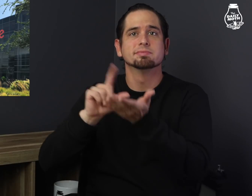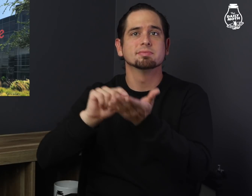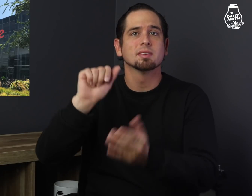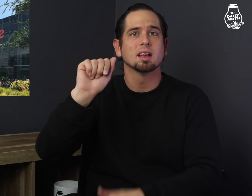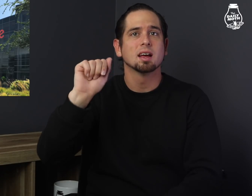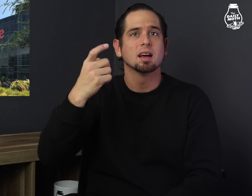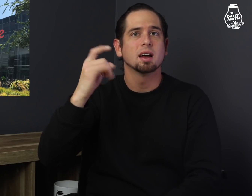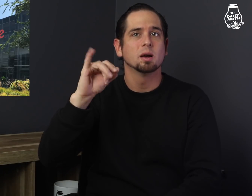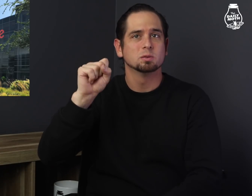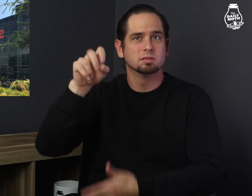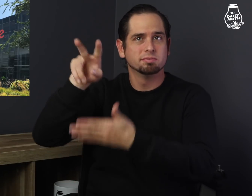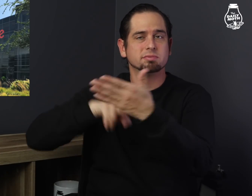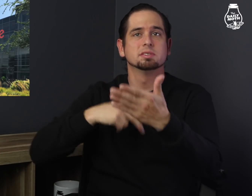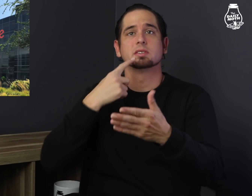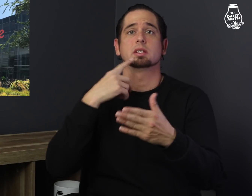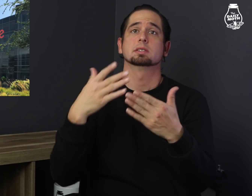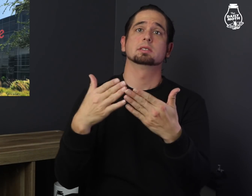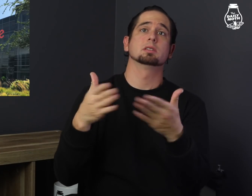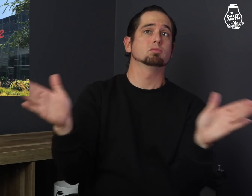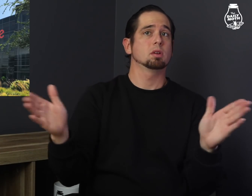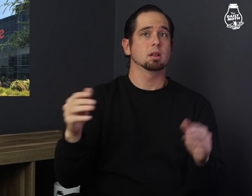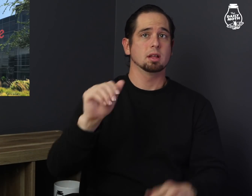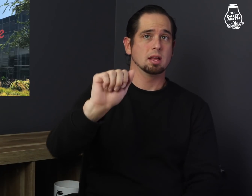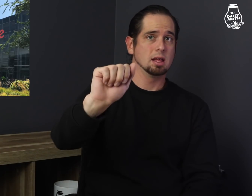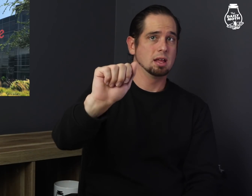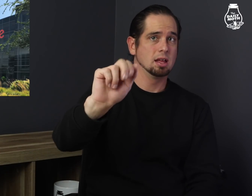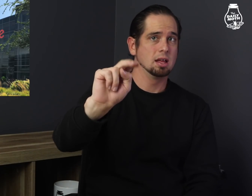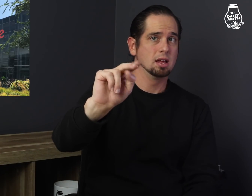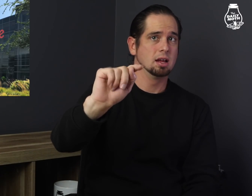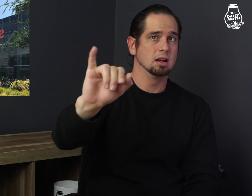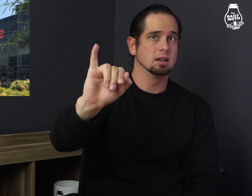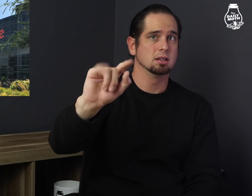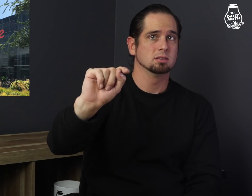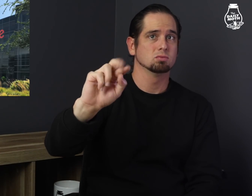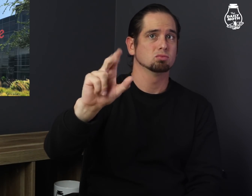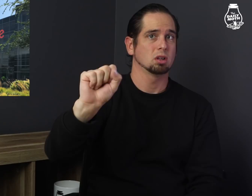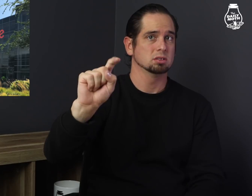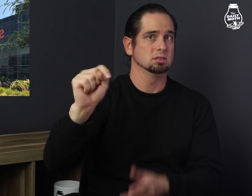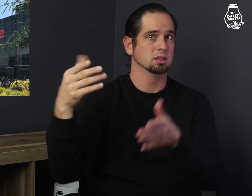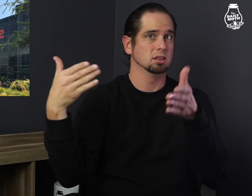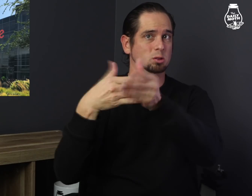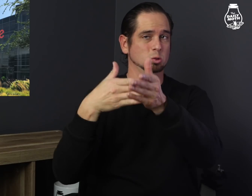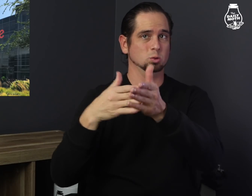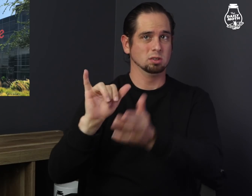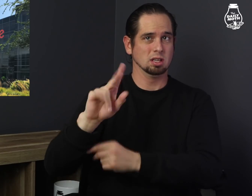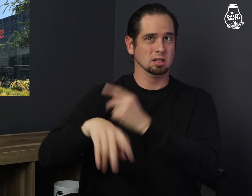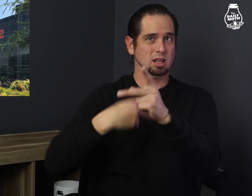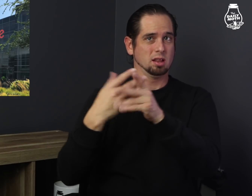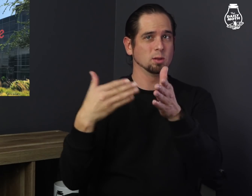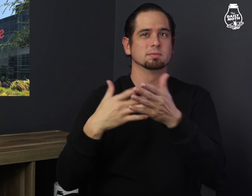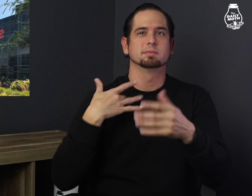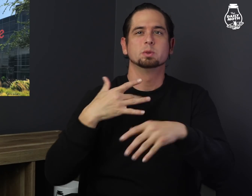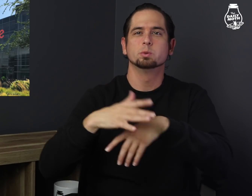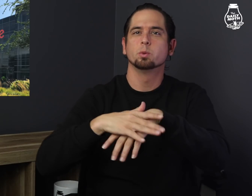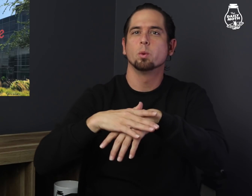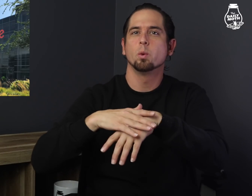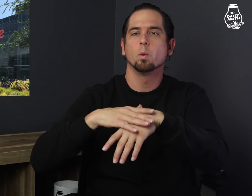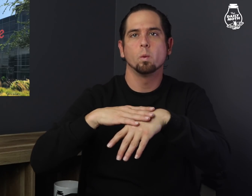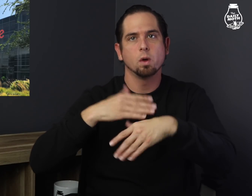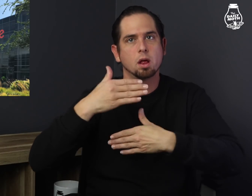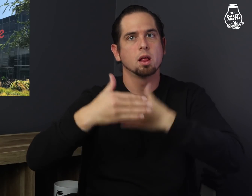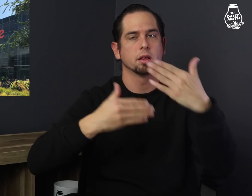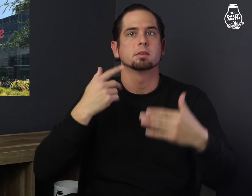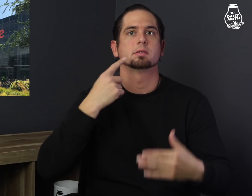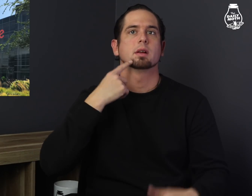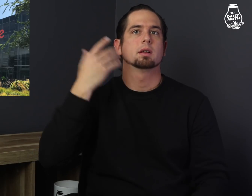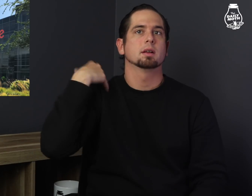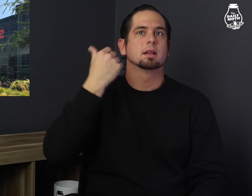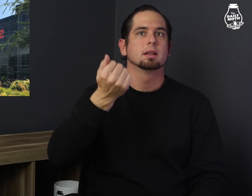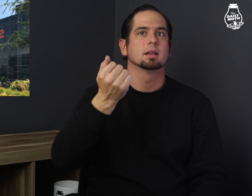Axios said in general, antitrust lawsuits move slowly.